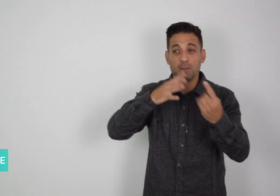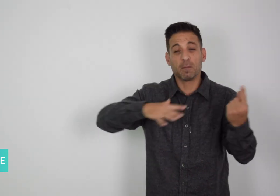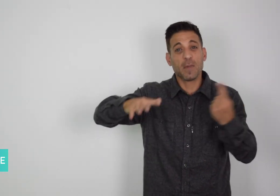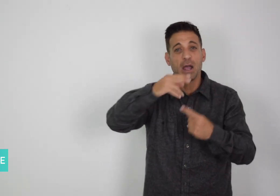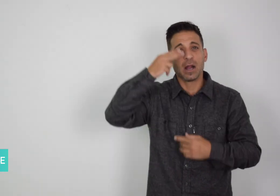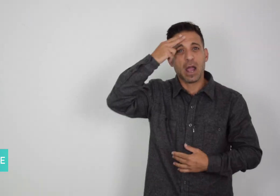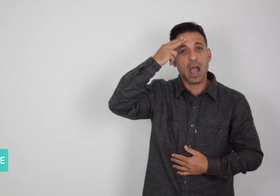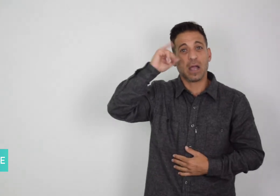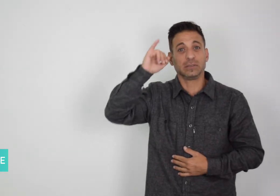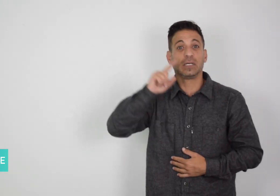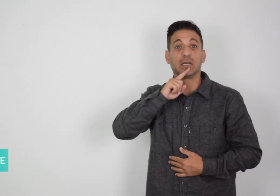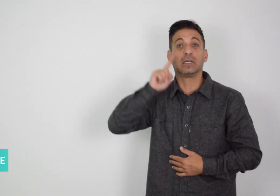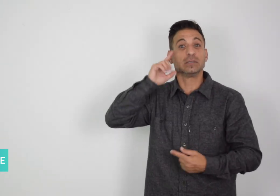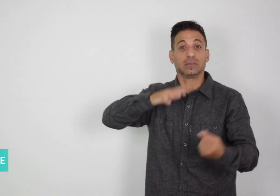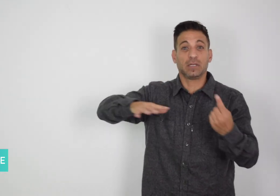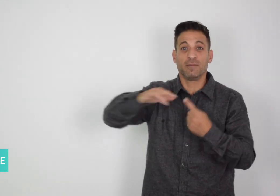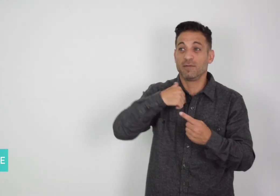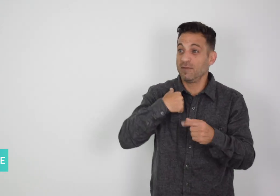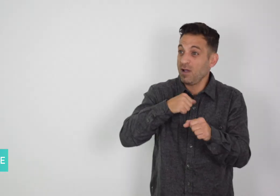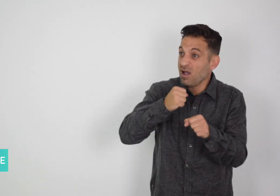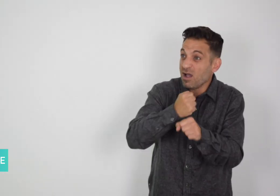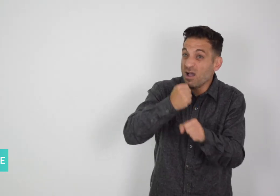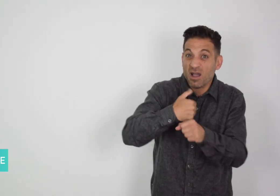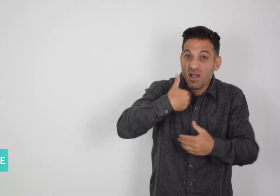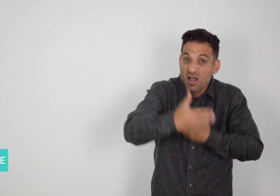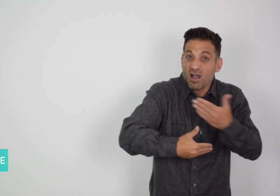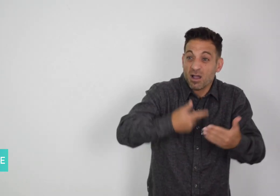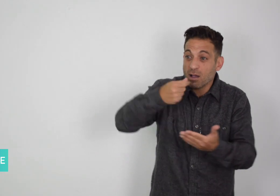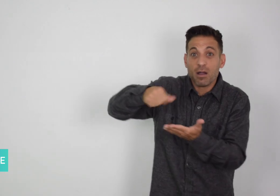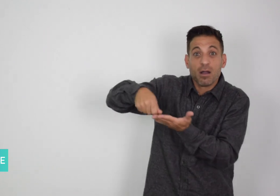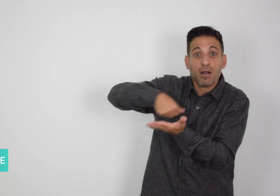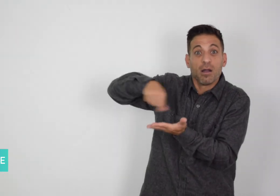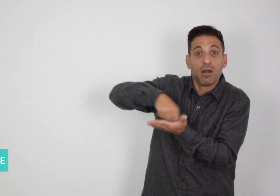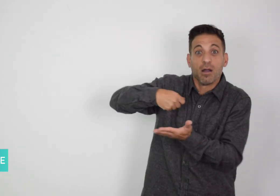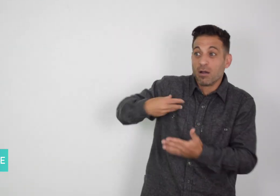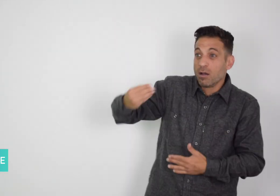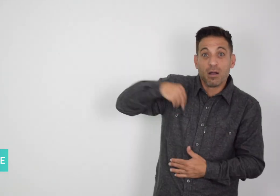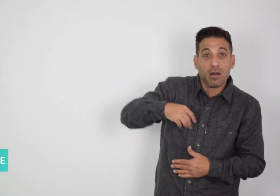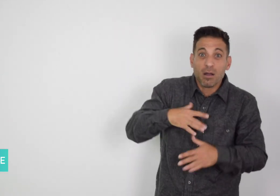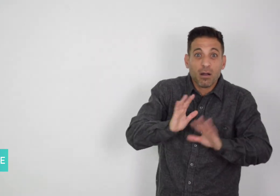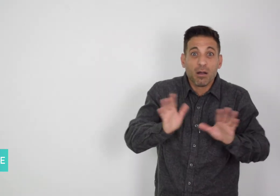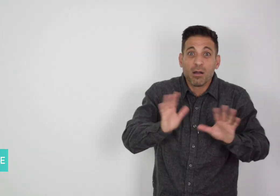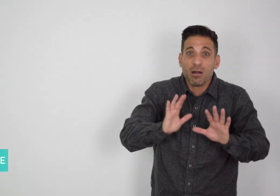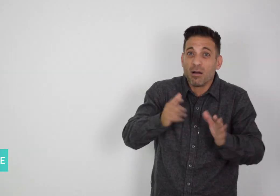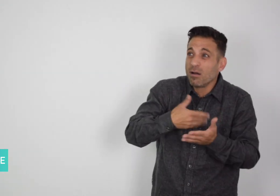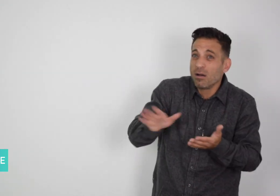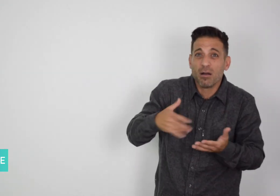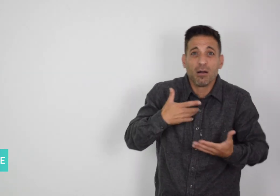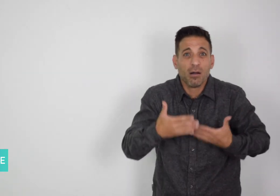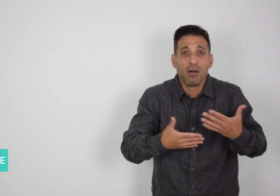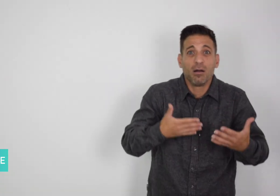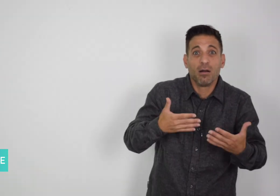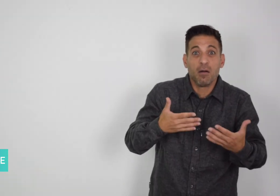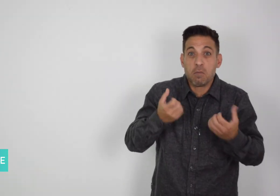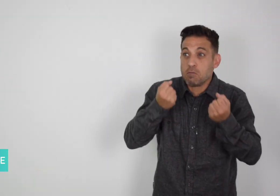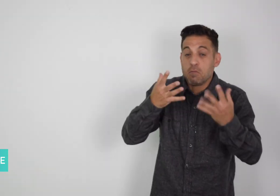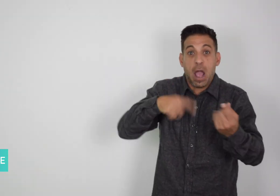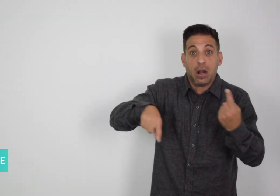to work without pay, and many are denied life-saving